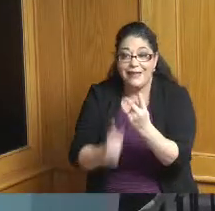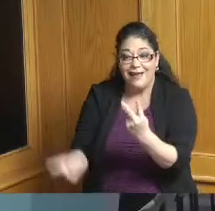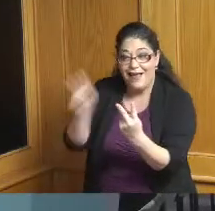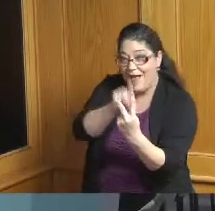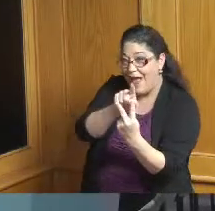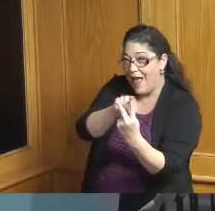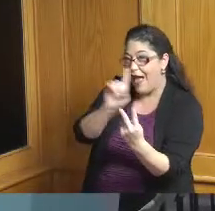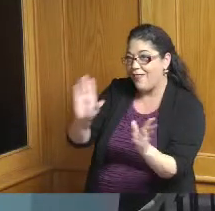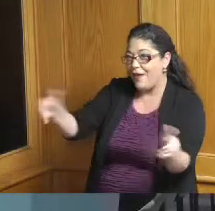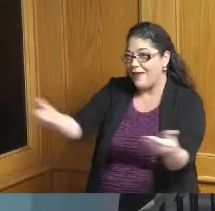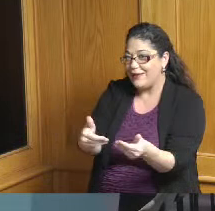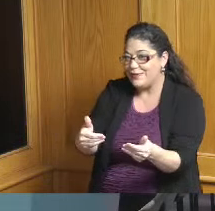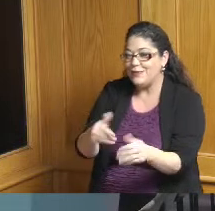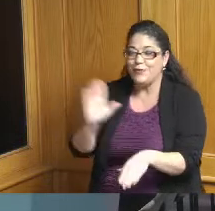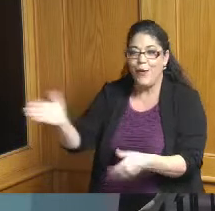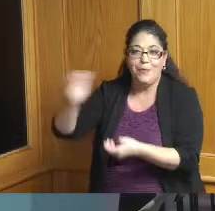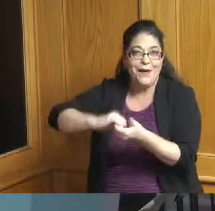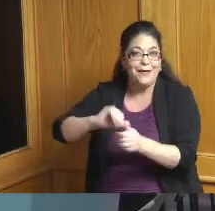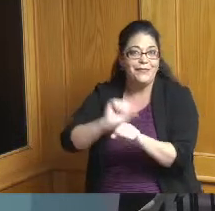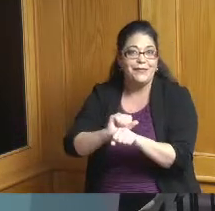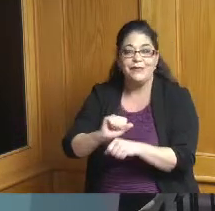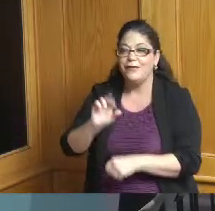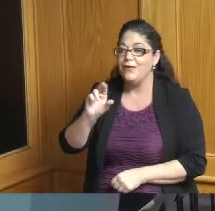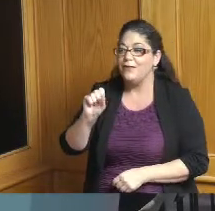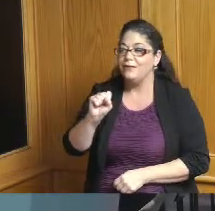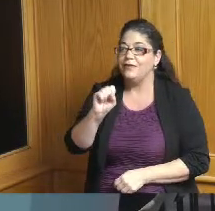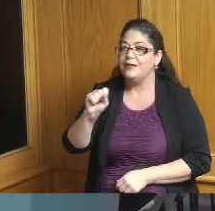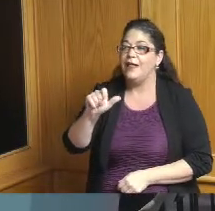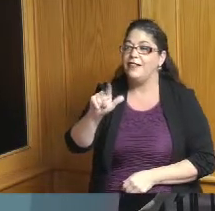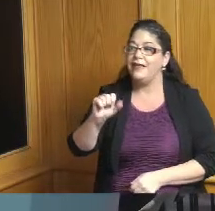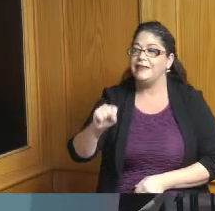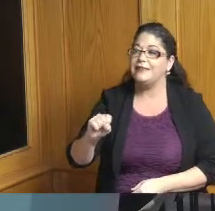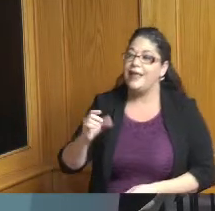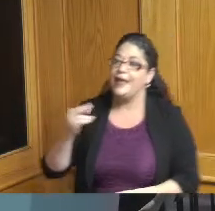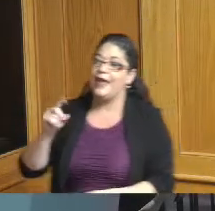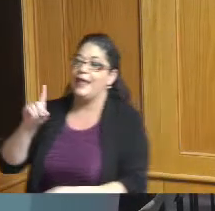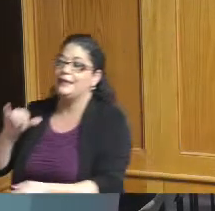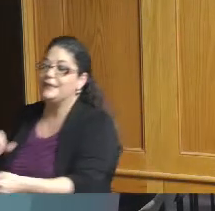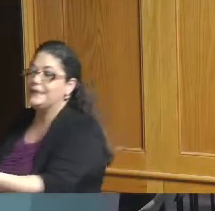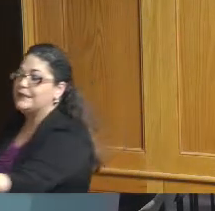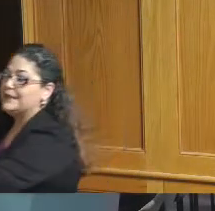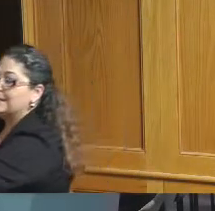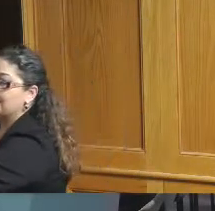to introduce her in a minute Ronice Handy so thank you so much I can't wait to get to know okay great